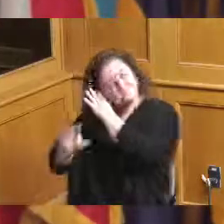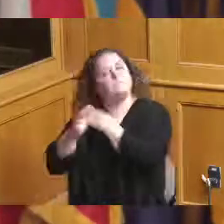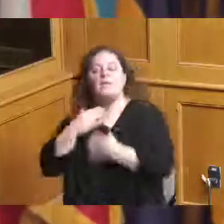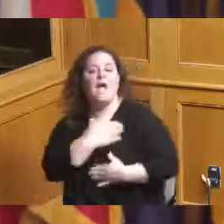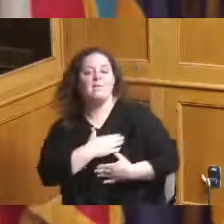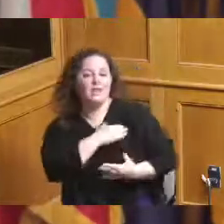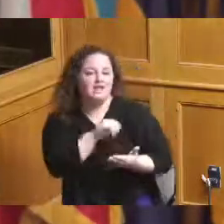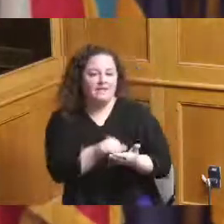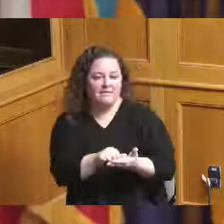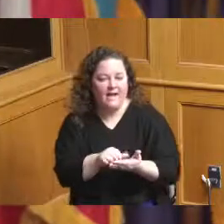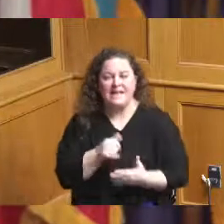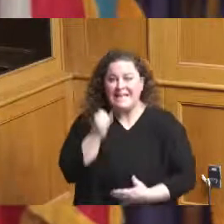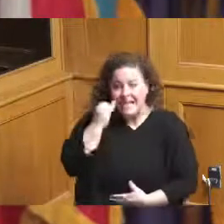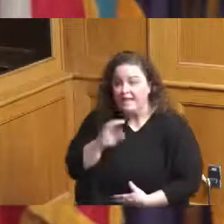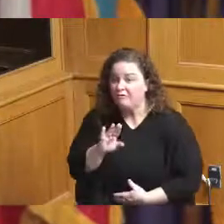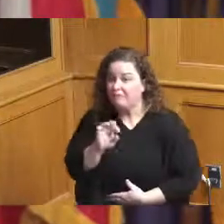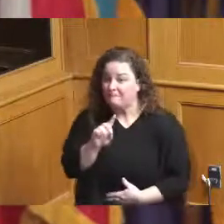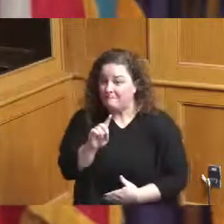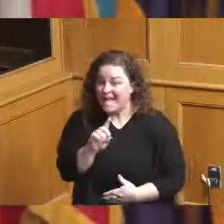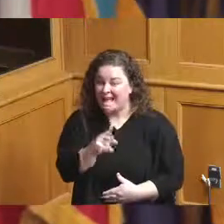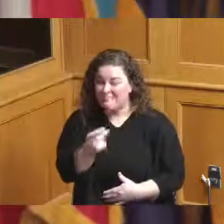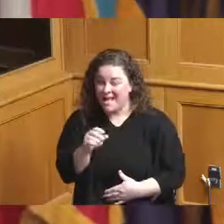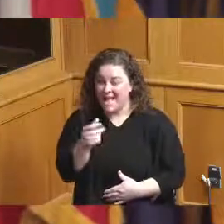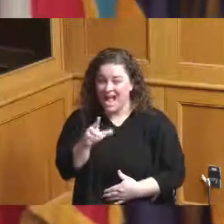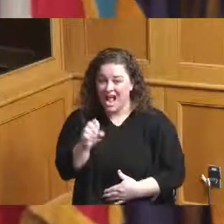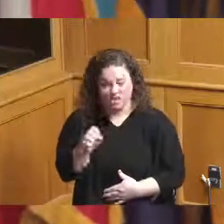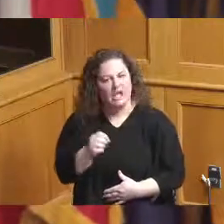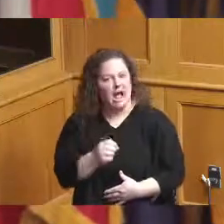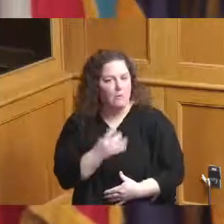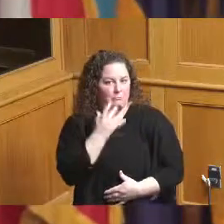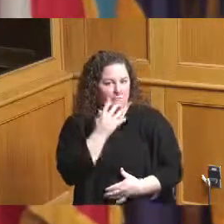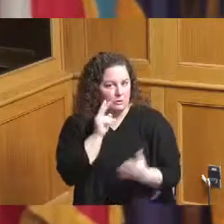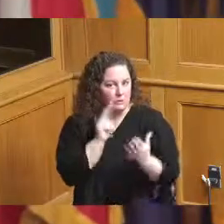but the other thing I wanted to say and you know I'm coming from this industry so I very much know